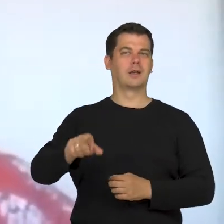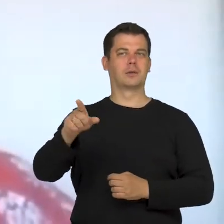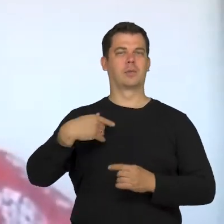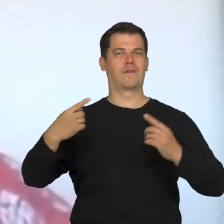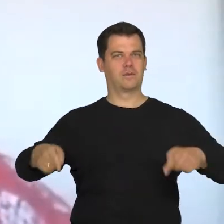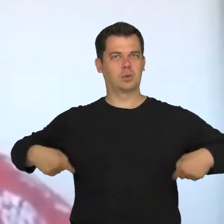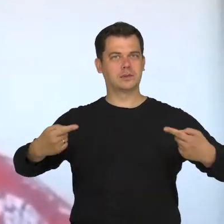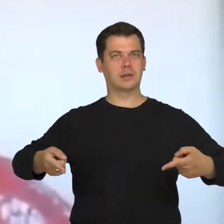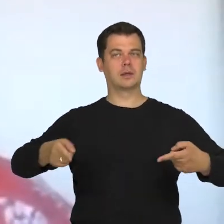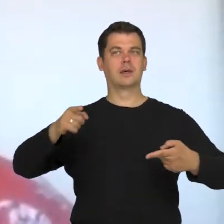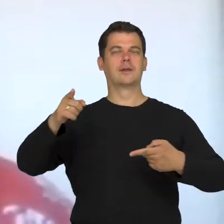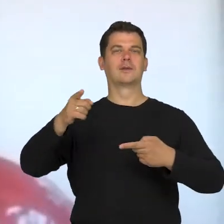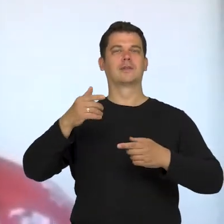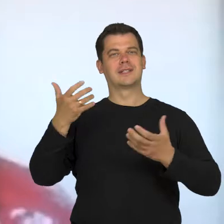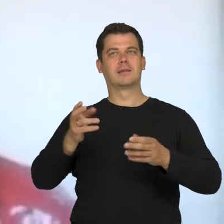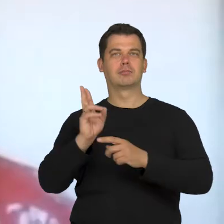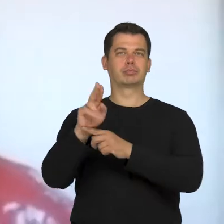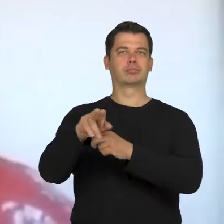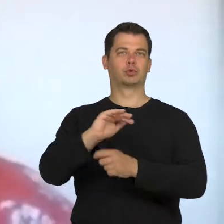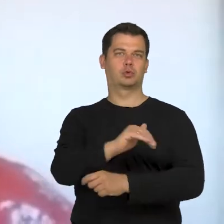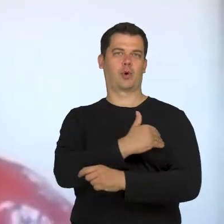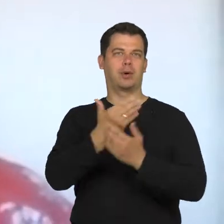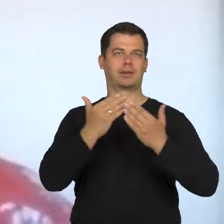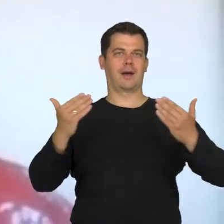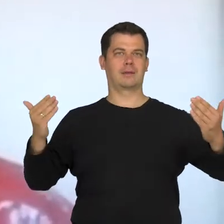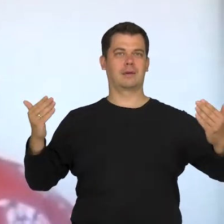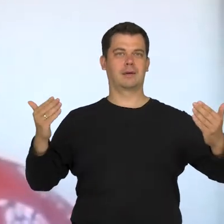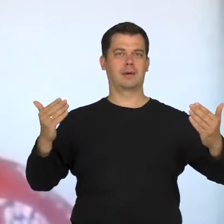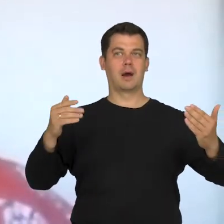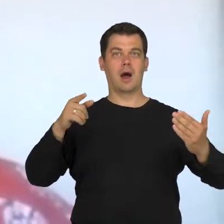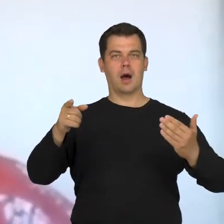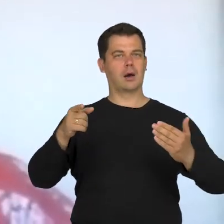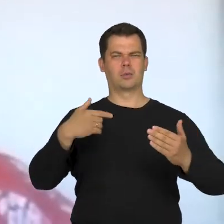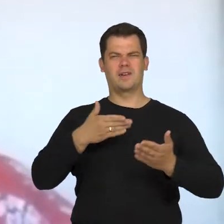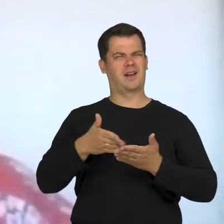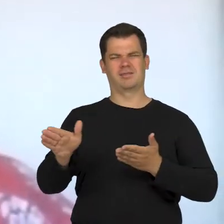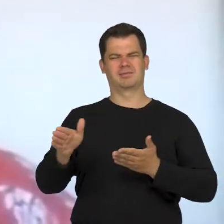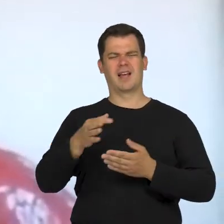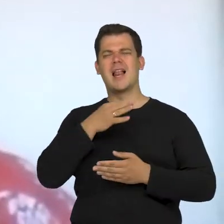who wanted to attend a theatrical school which she discouraged and tried to convince him